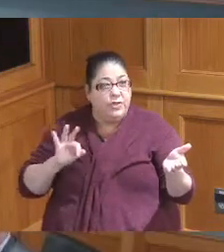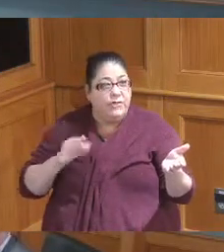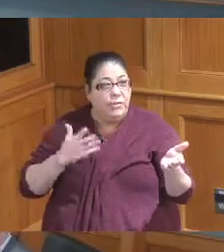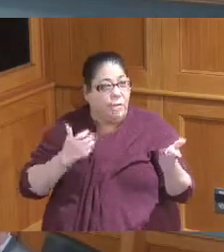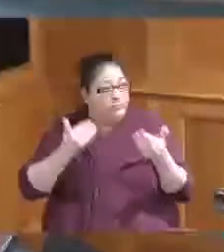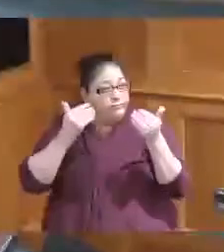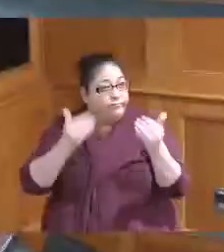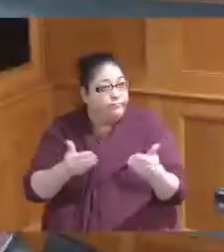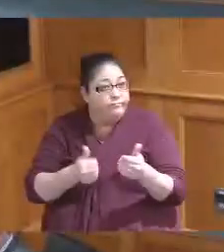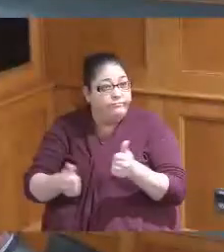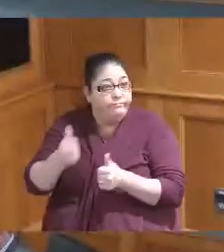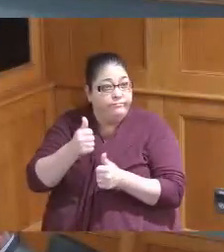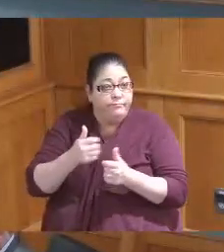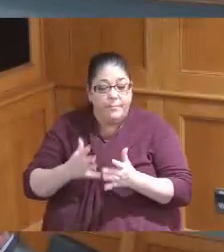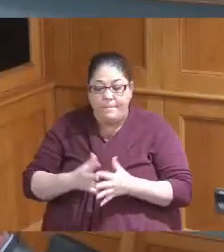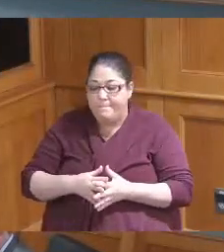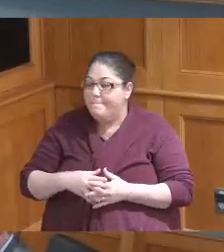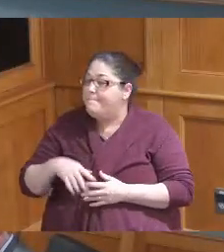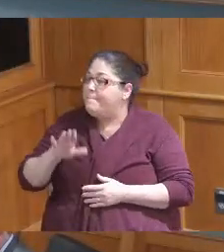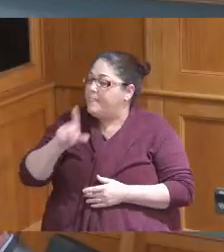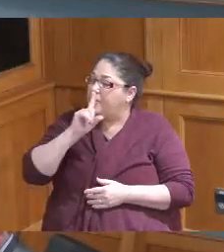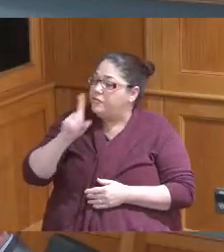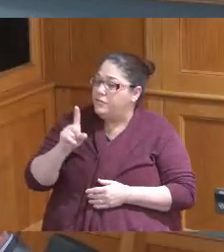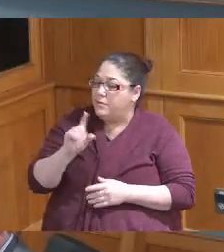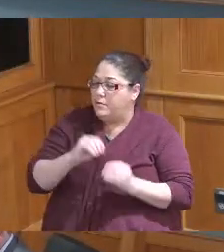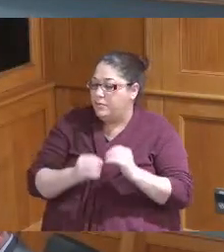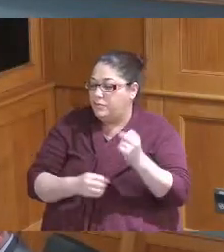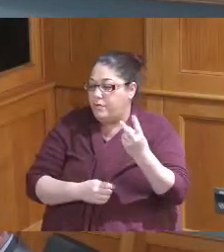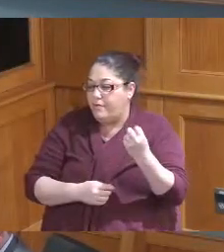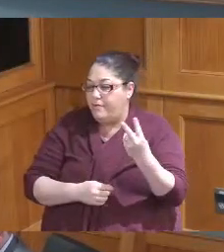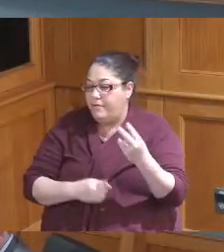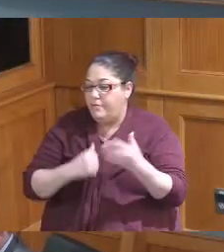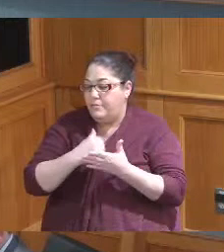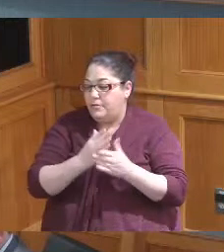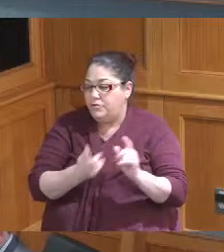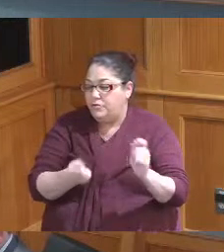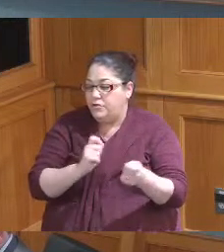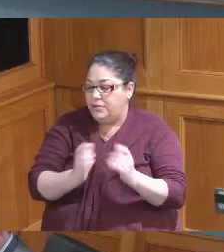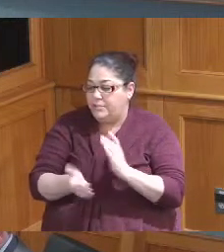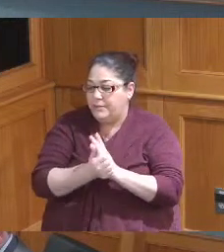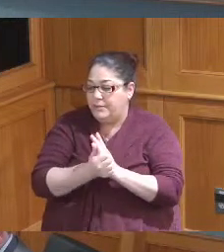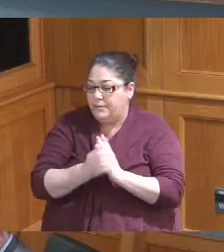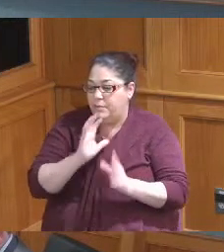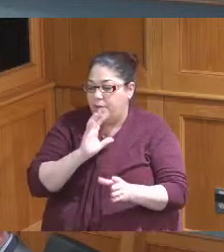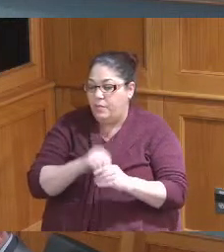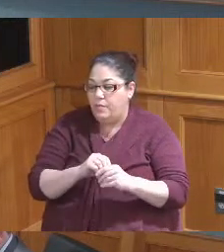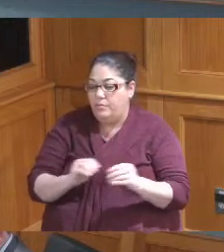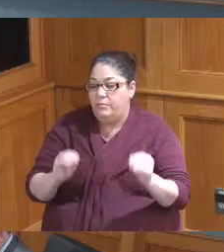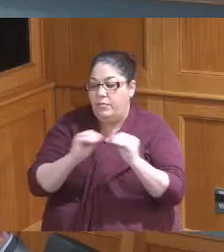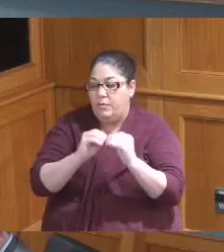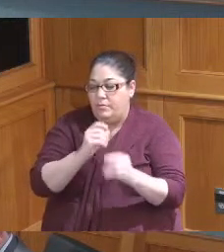Madam President show item number 12 is a budget adjustment this includes additional right-of-way